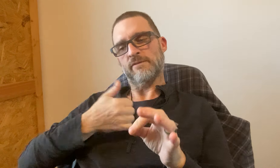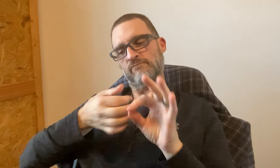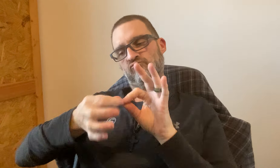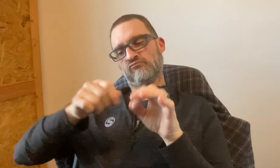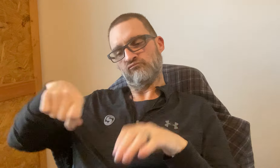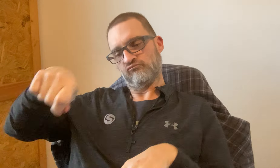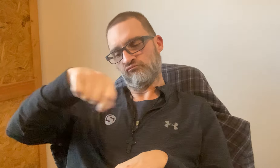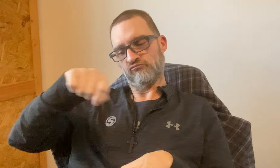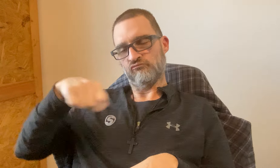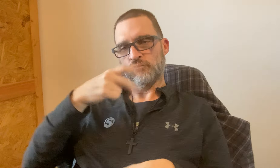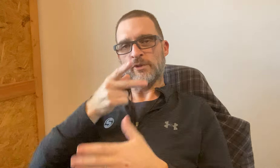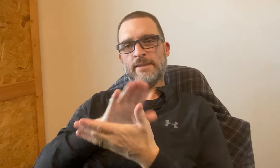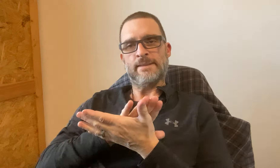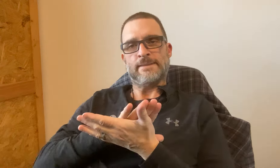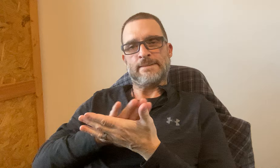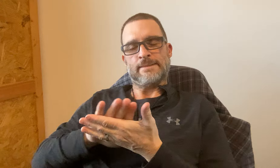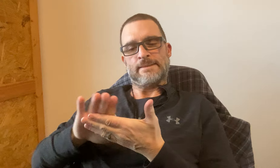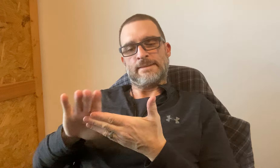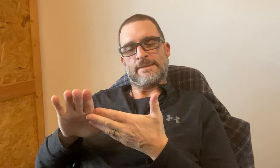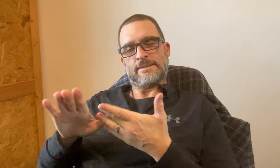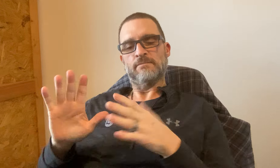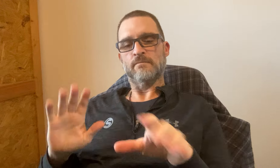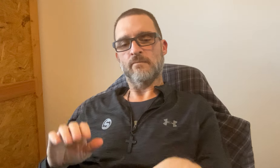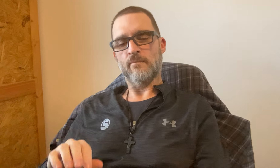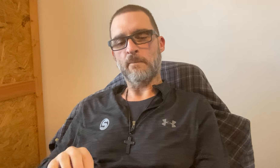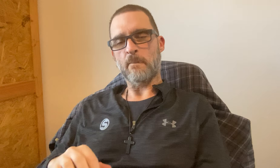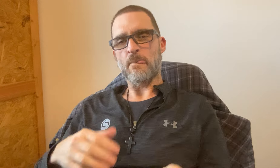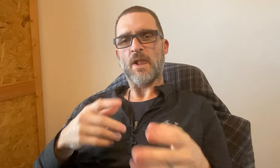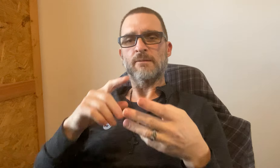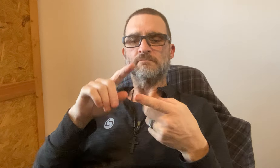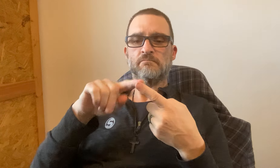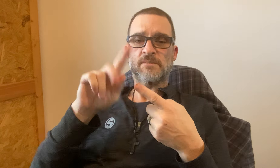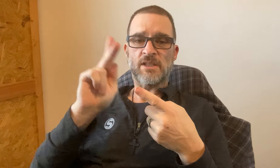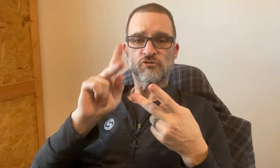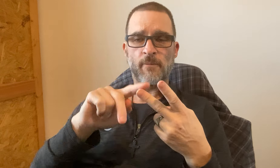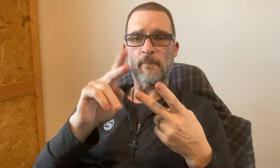I want to use the small packets and adding ketchup by myself. Keep it neat.